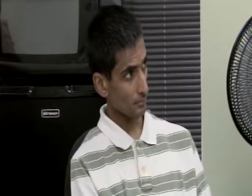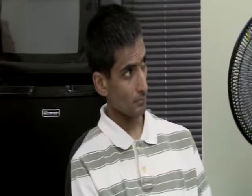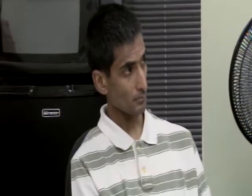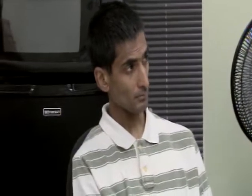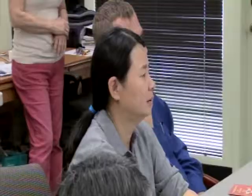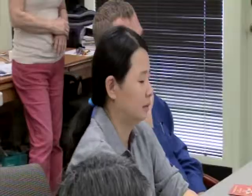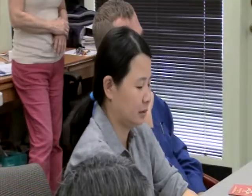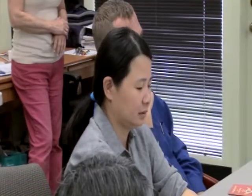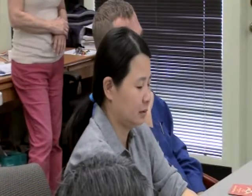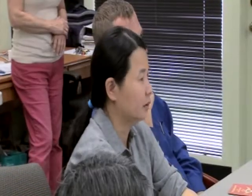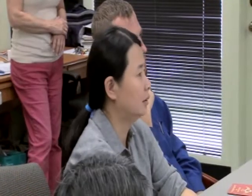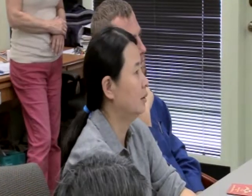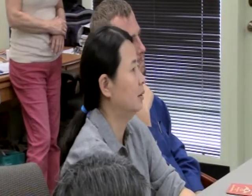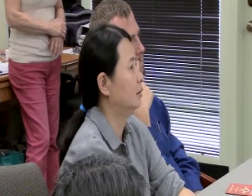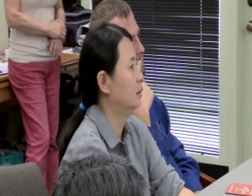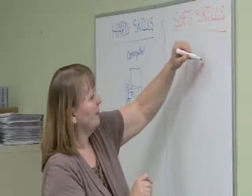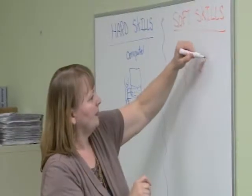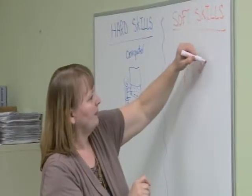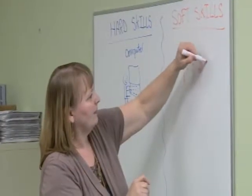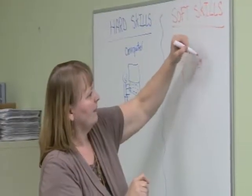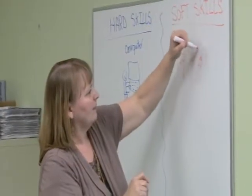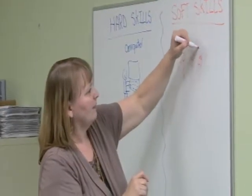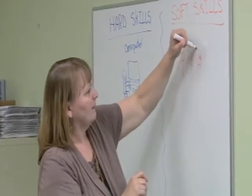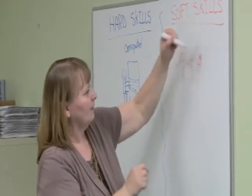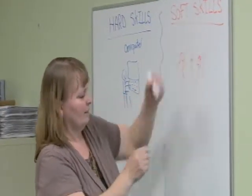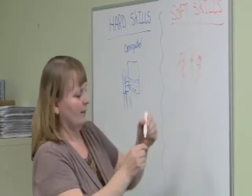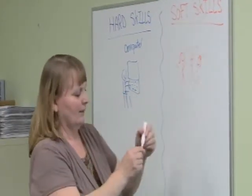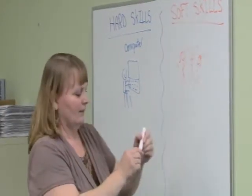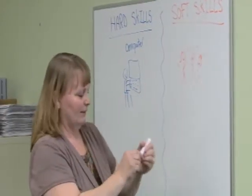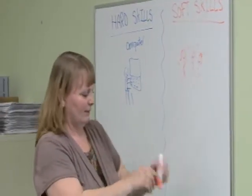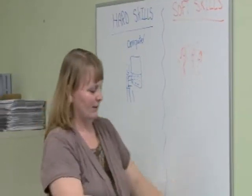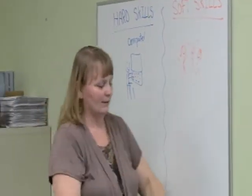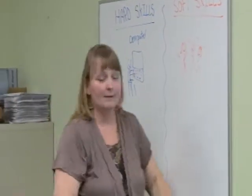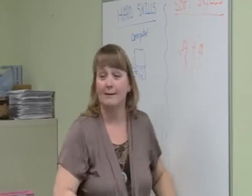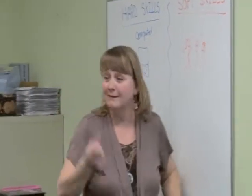We realized that many of the people who come through our doors aren't job ready.